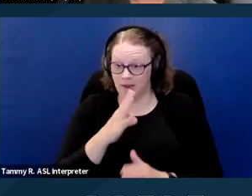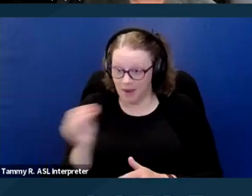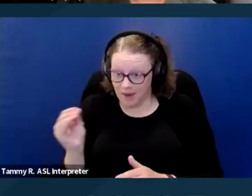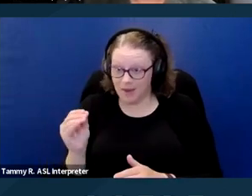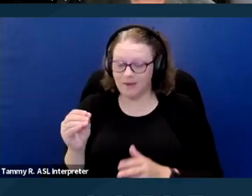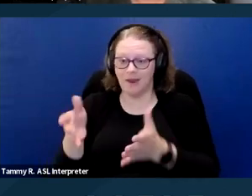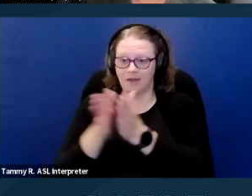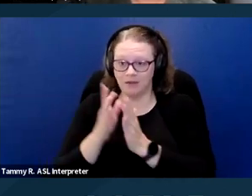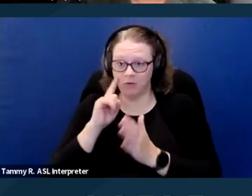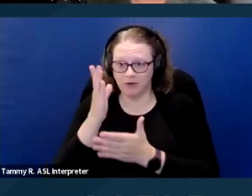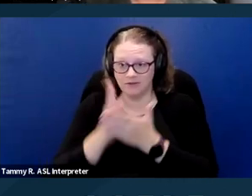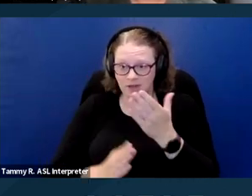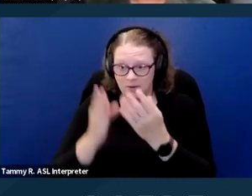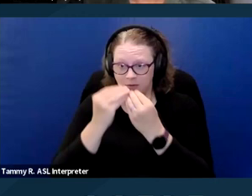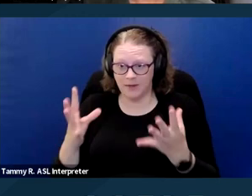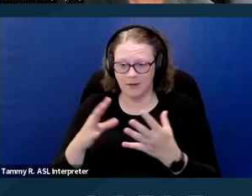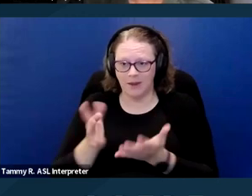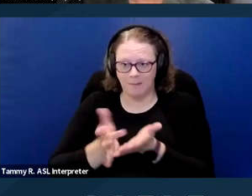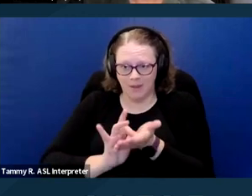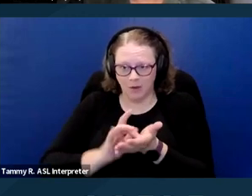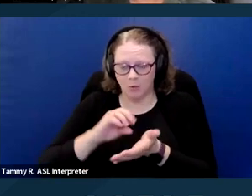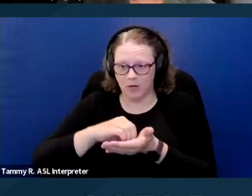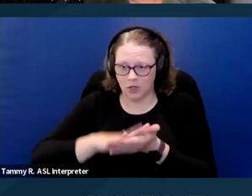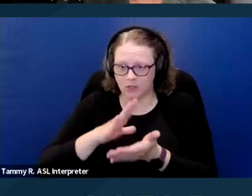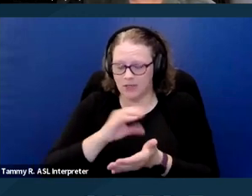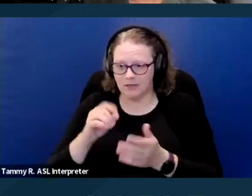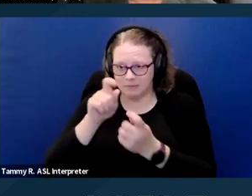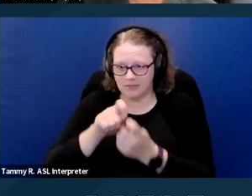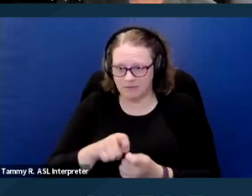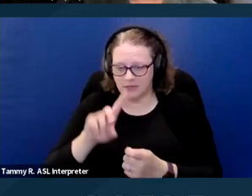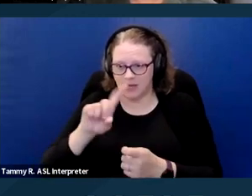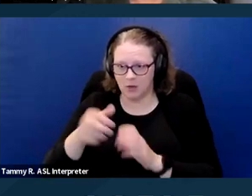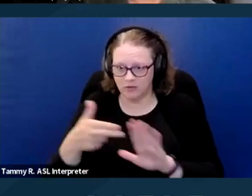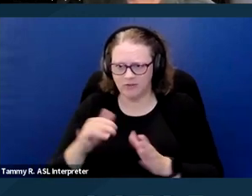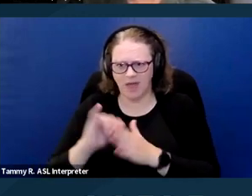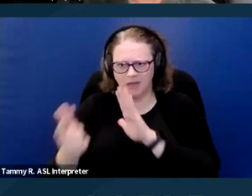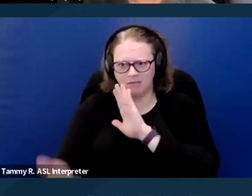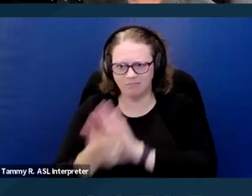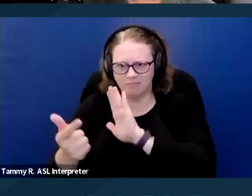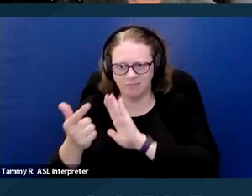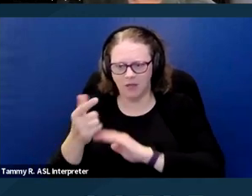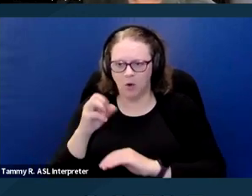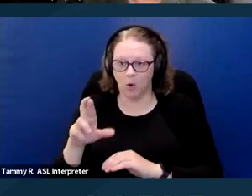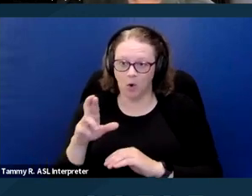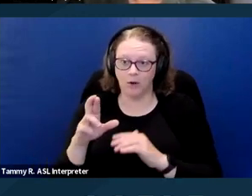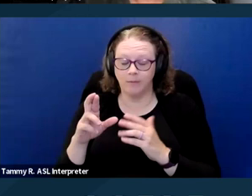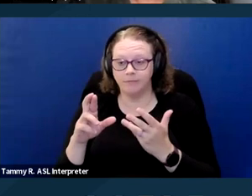medical records and specific diagnosis in particular is either unlawful or at least at a minimum inconsistent